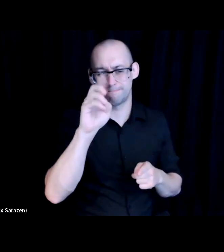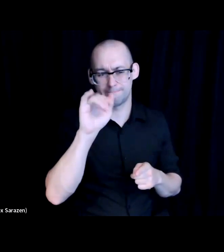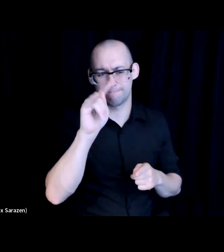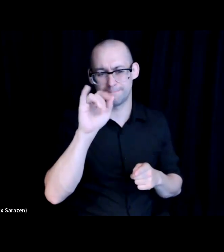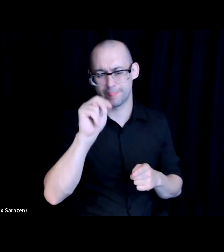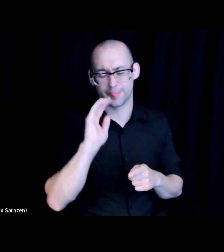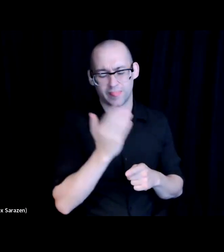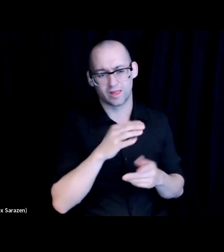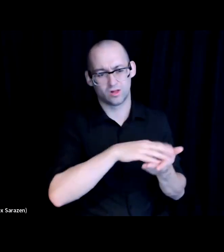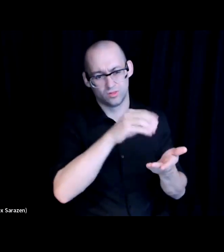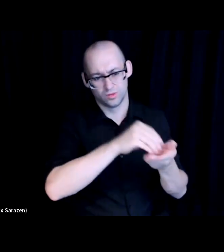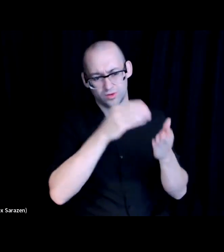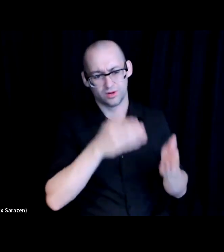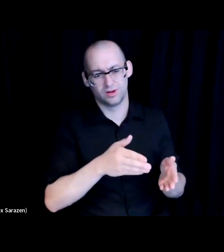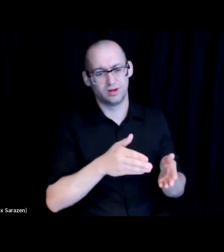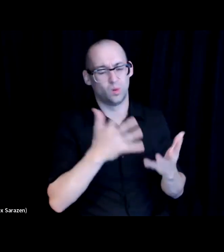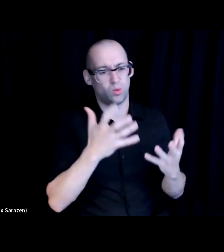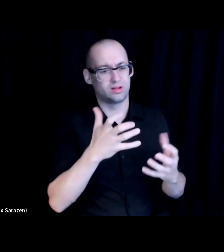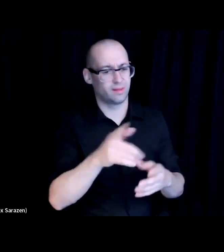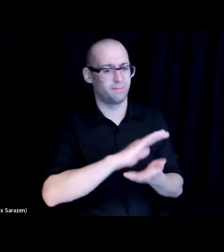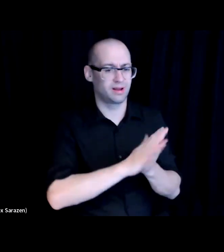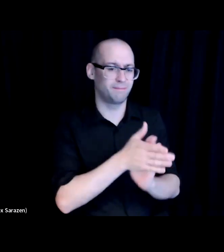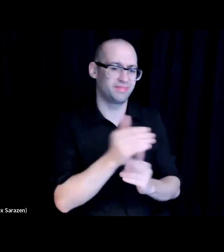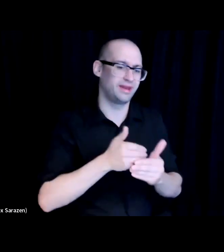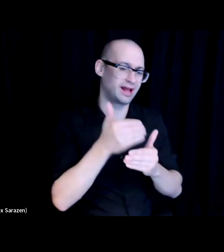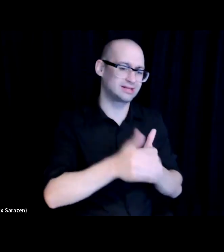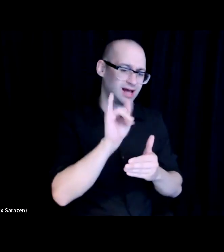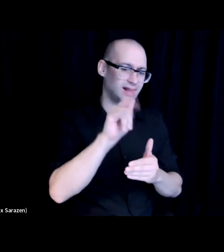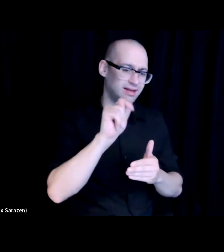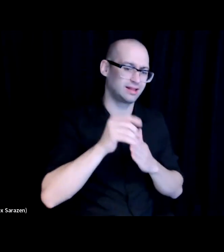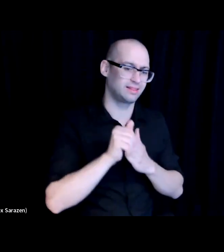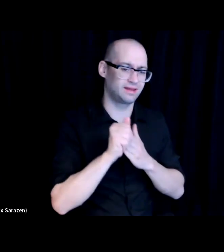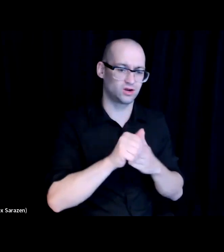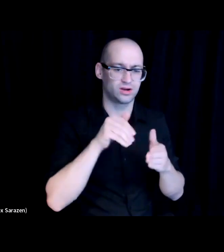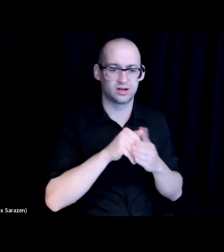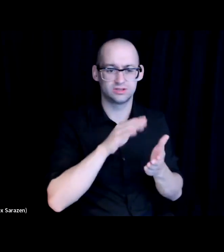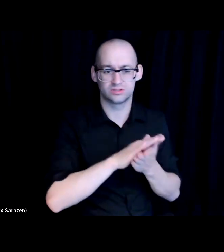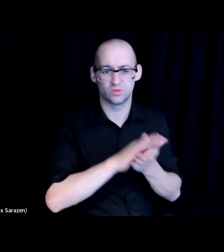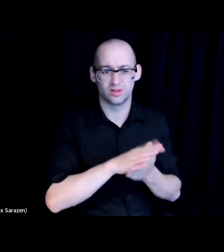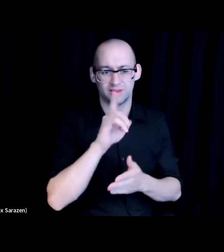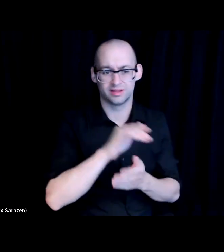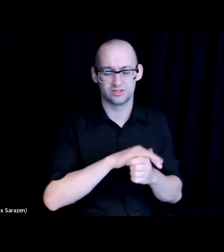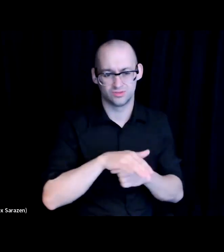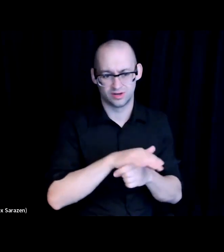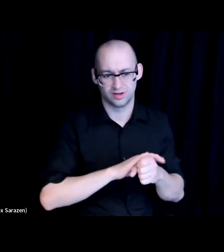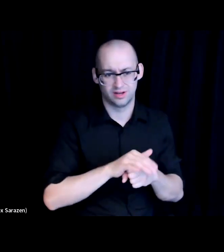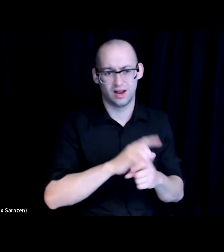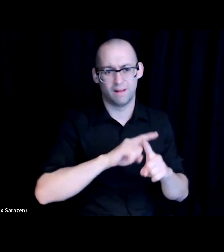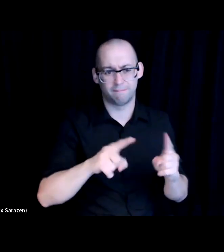It leads at the school district or the next. It leads at the local Government agency to get to that point we have to increase demand